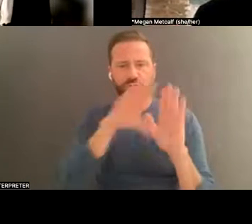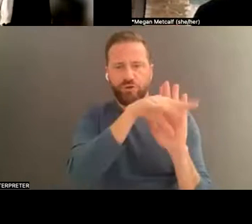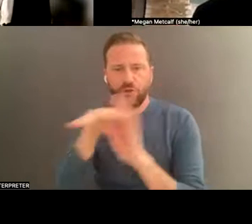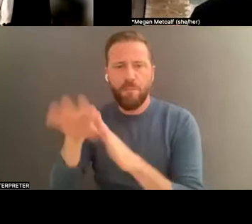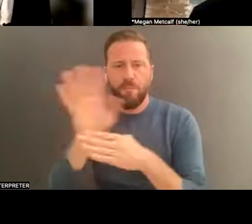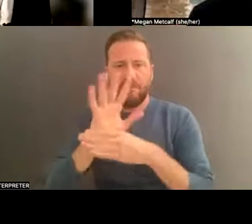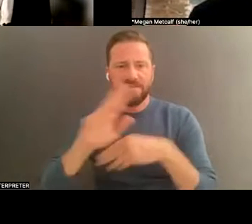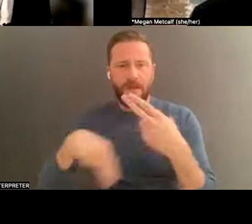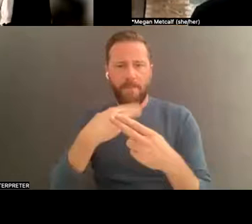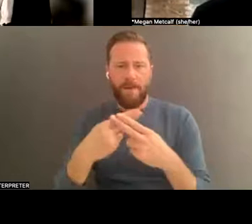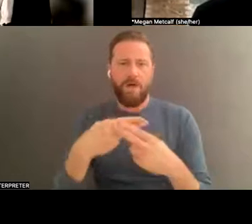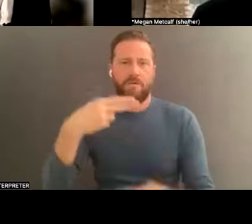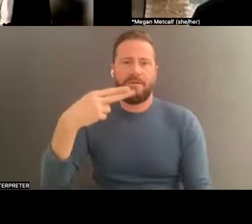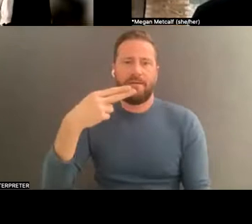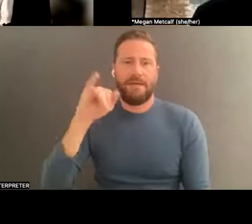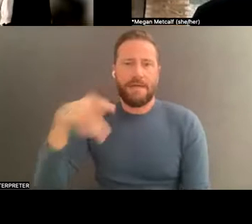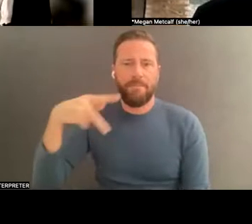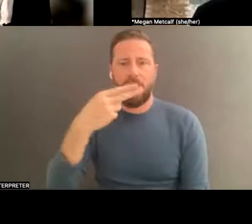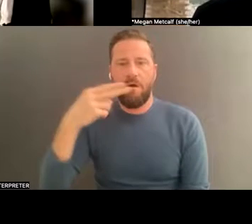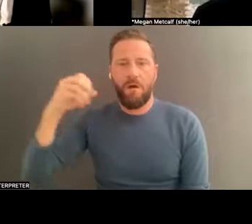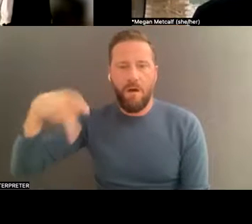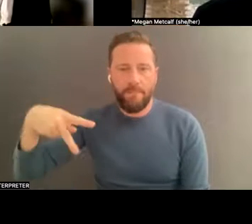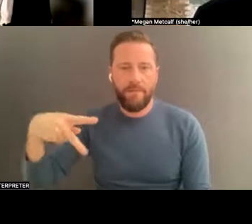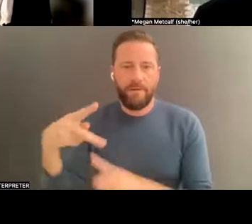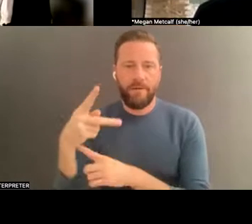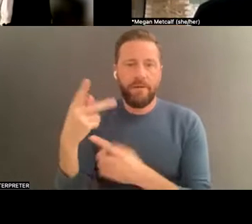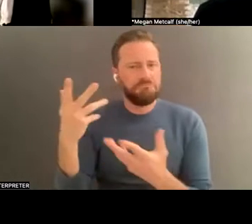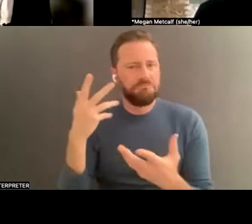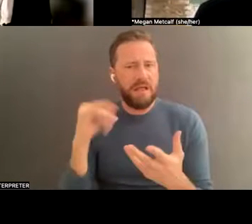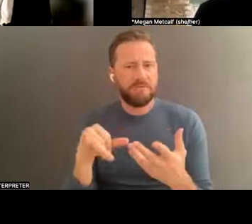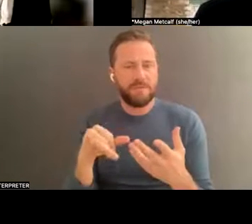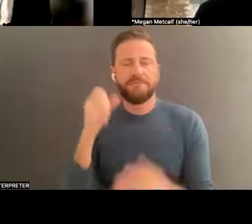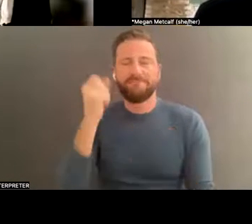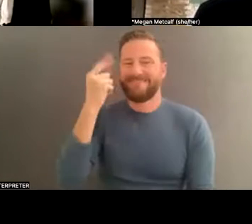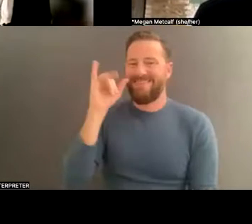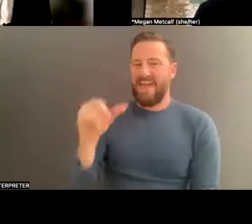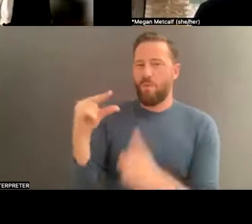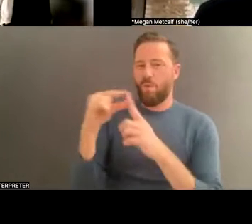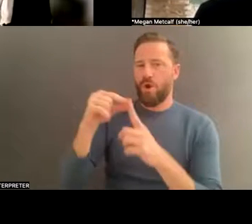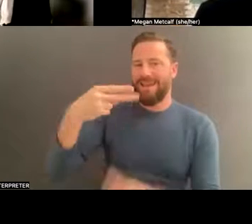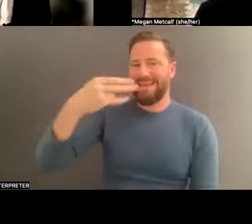commercialized, going back to intellectual property and copyrights, now that